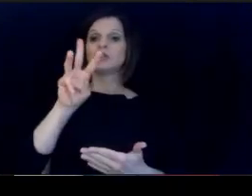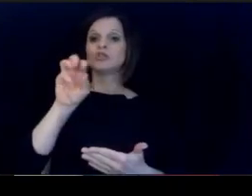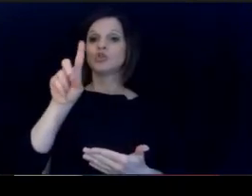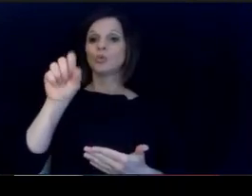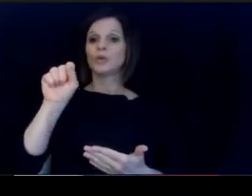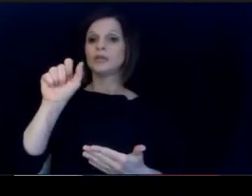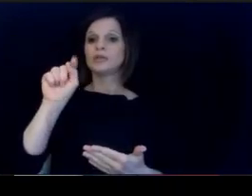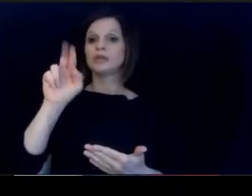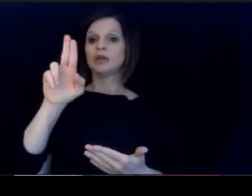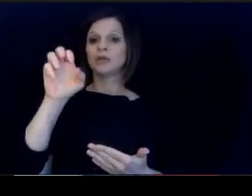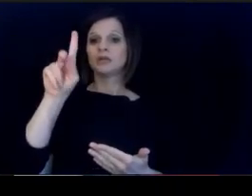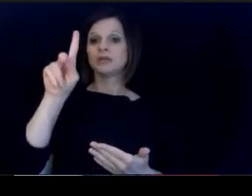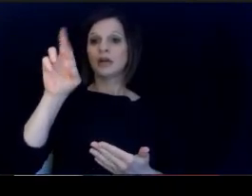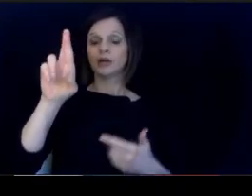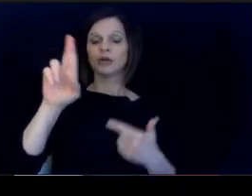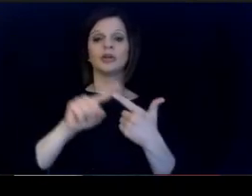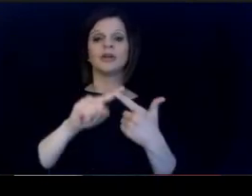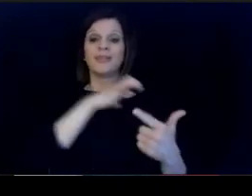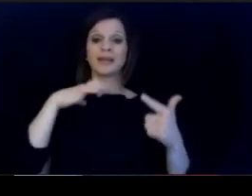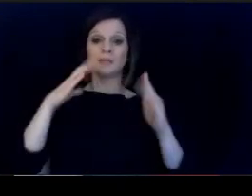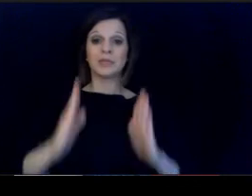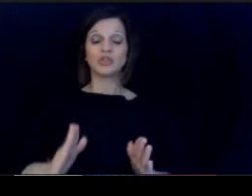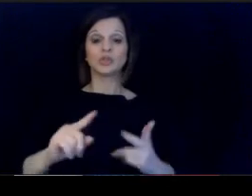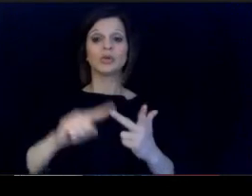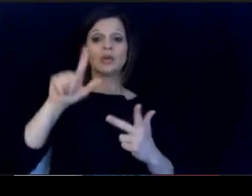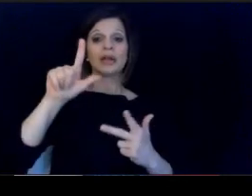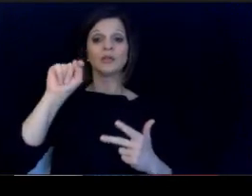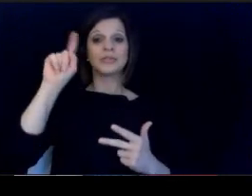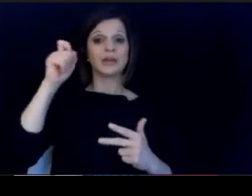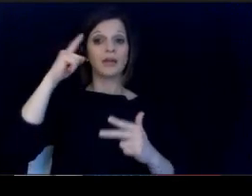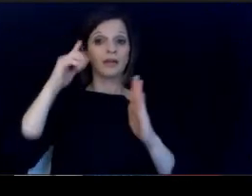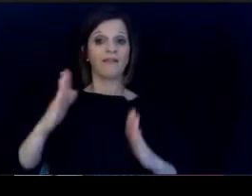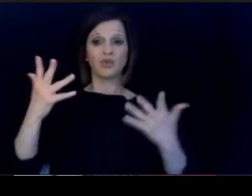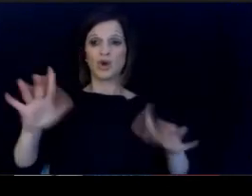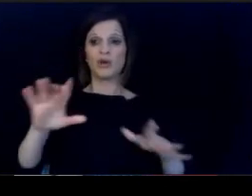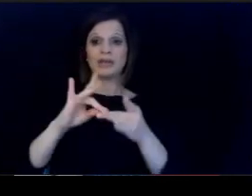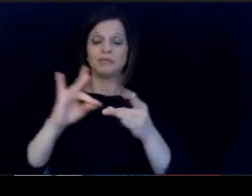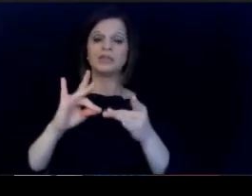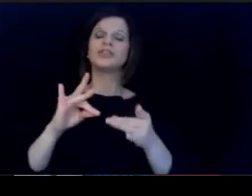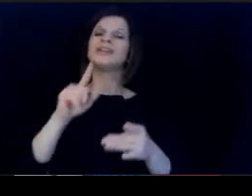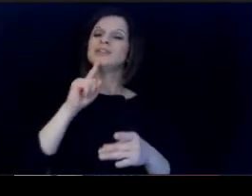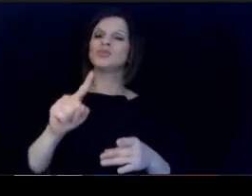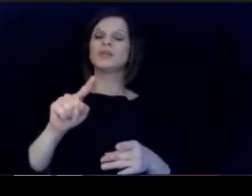r, and the Lieutenant governor has mentioned. As well, I call a holistic approach to this, so it's not.